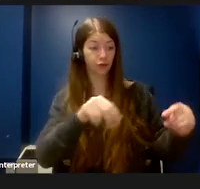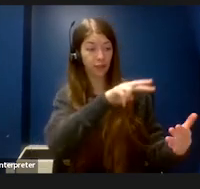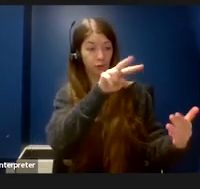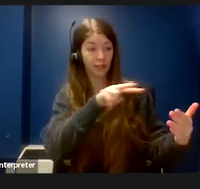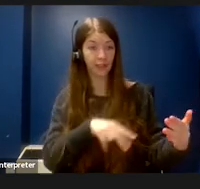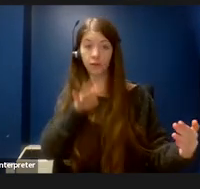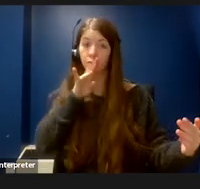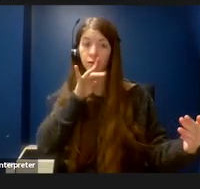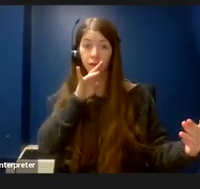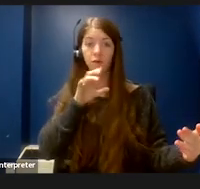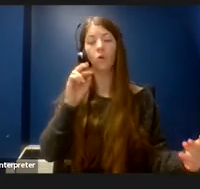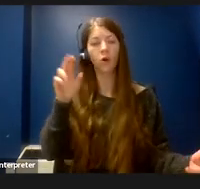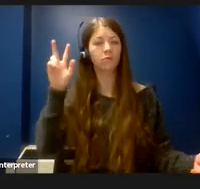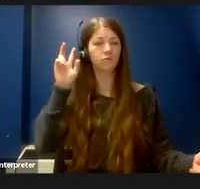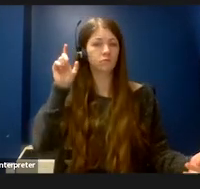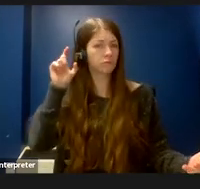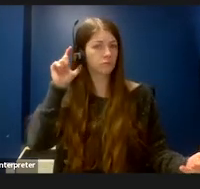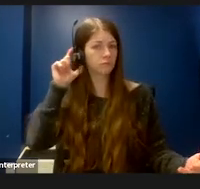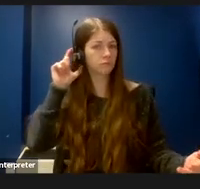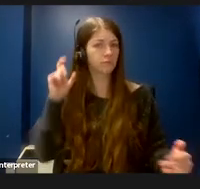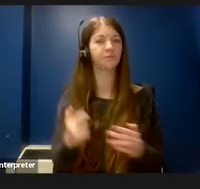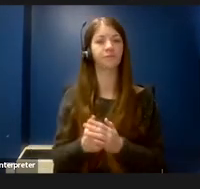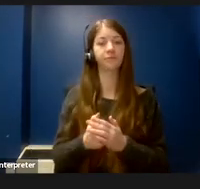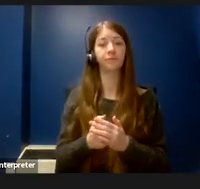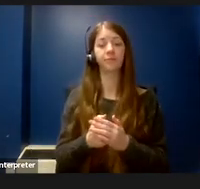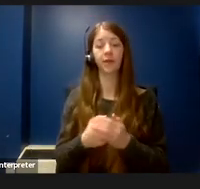The assistive technology that I use most is a step stool.